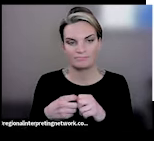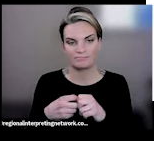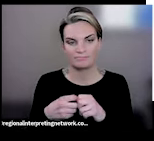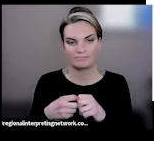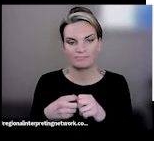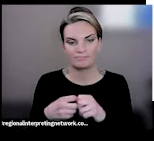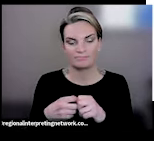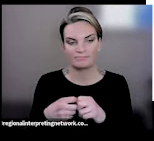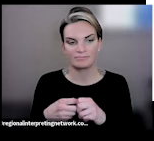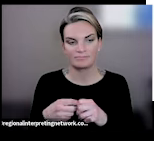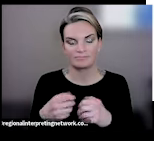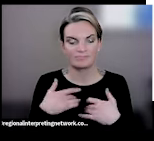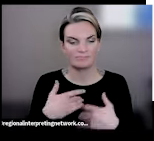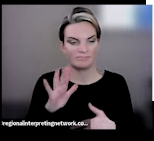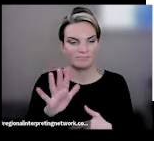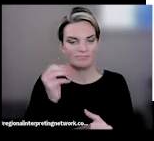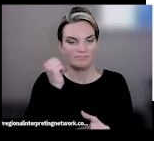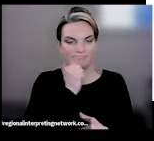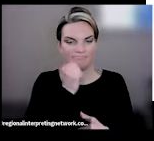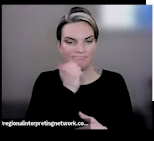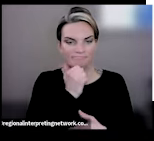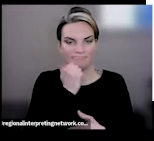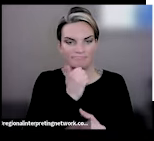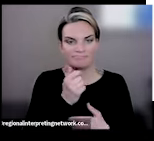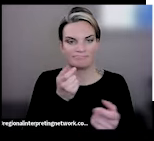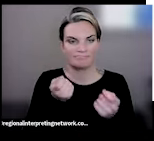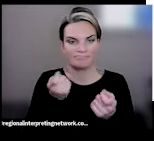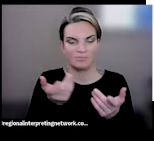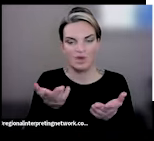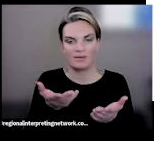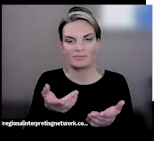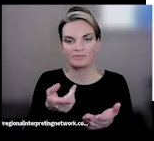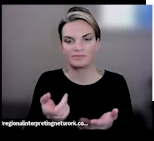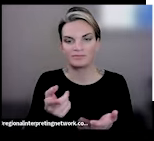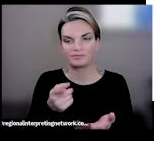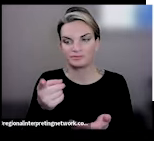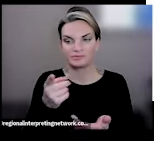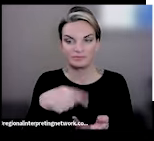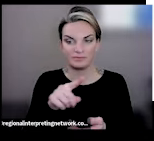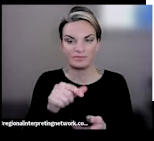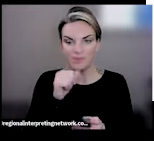on a daily basis are - a lot of advocates would argue that they are underfunded, the staff are